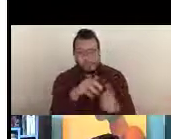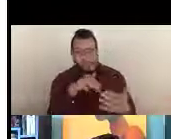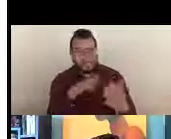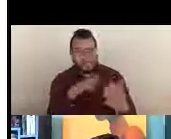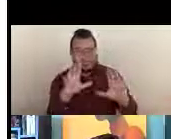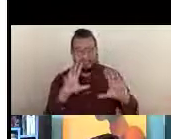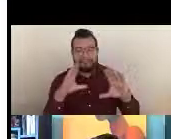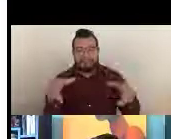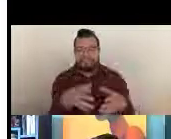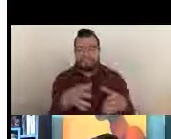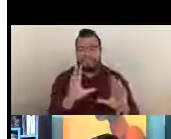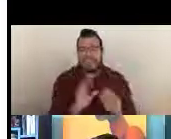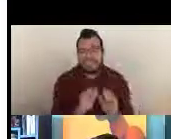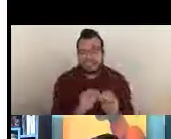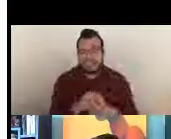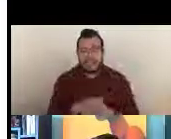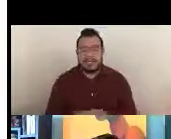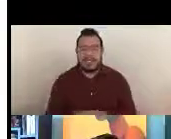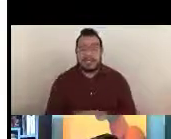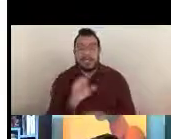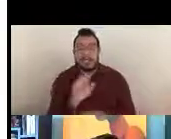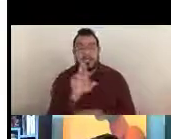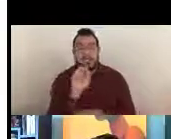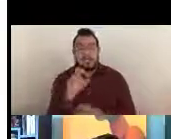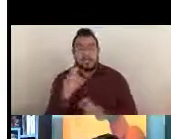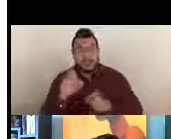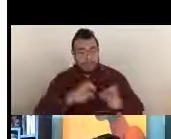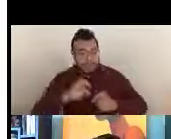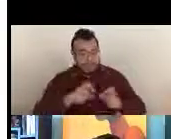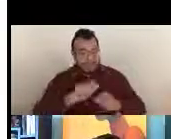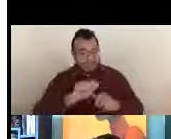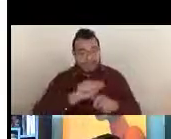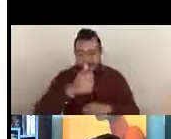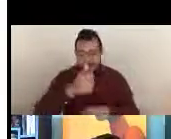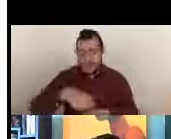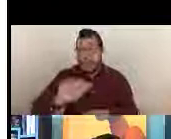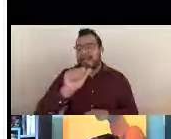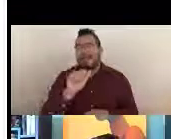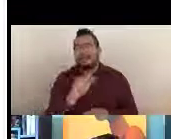The SRO manages the meeting conflicts, prepares the summary statements,